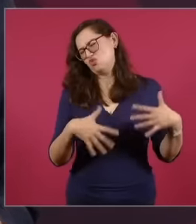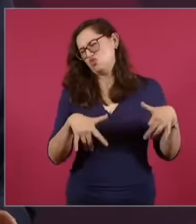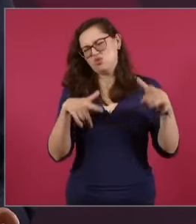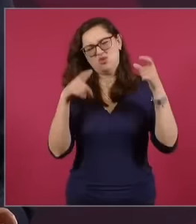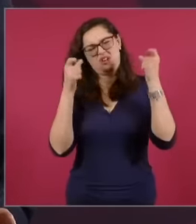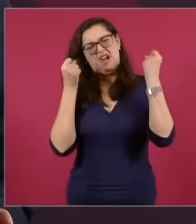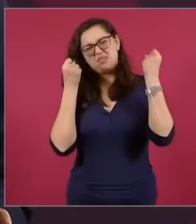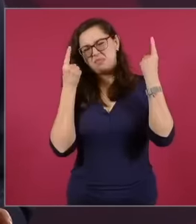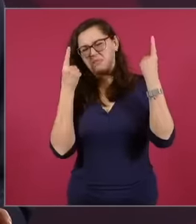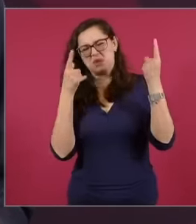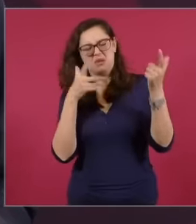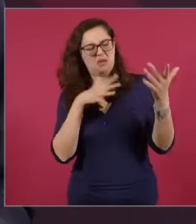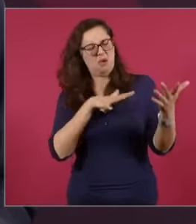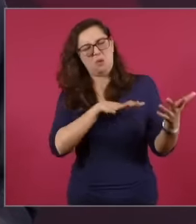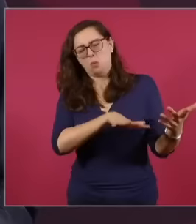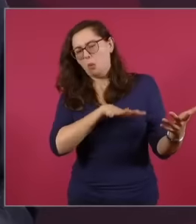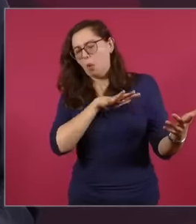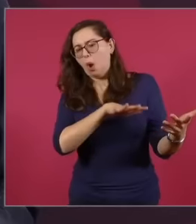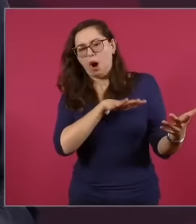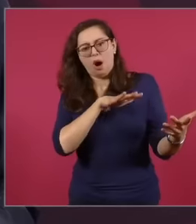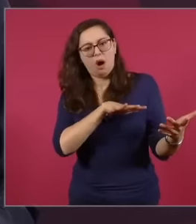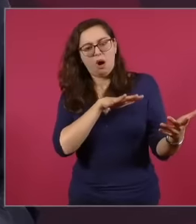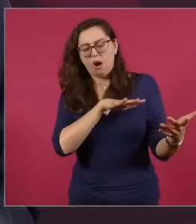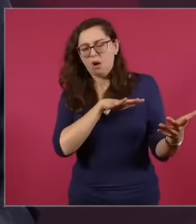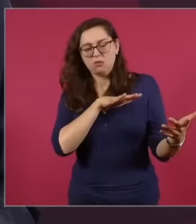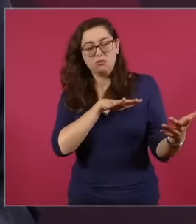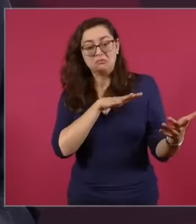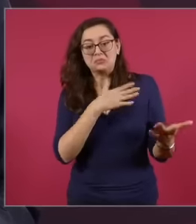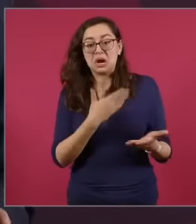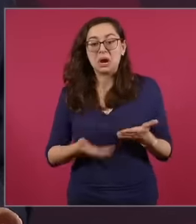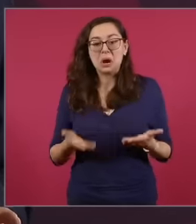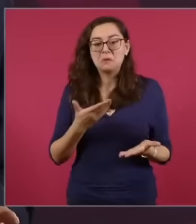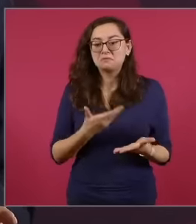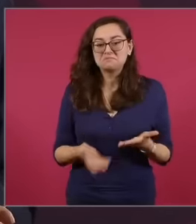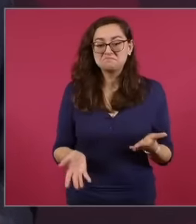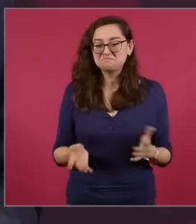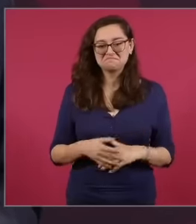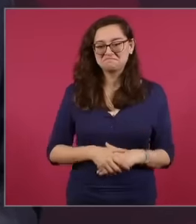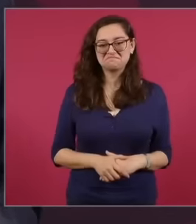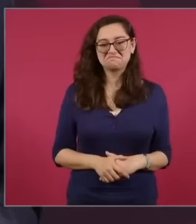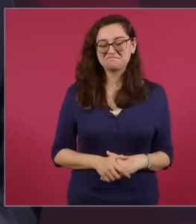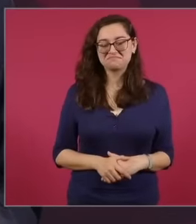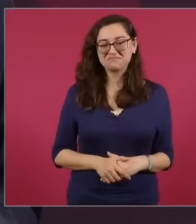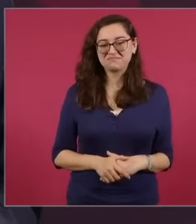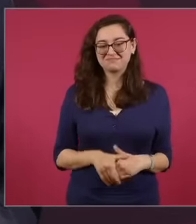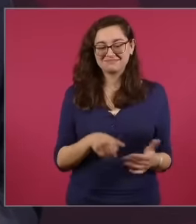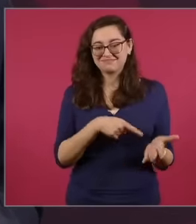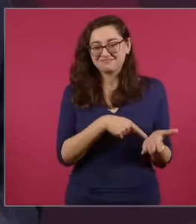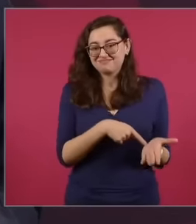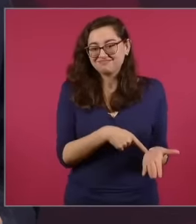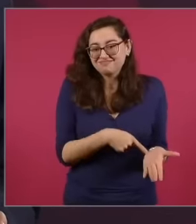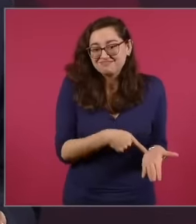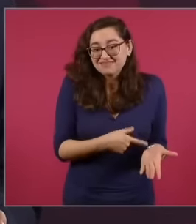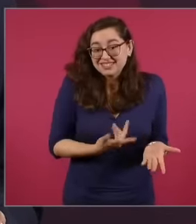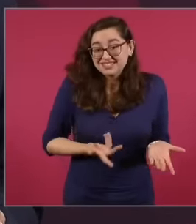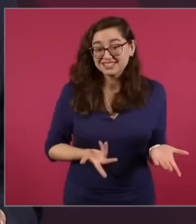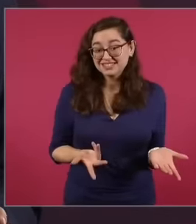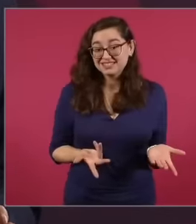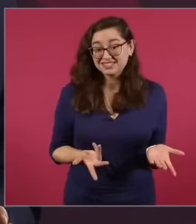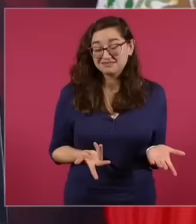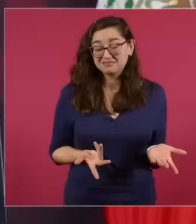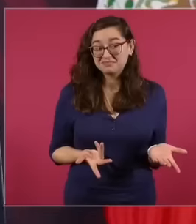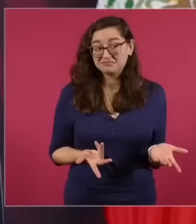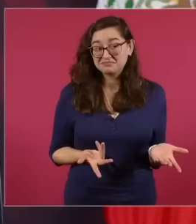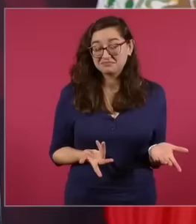no longer not even the same thing in